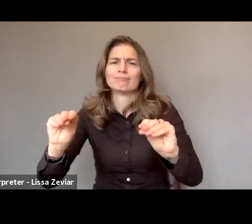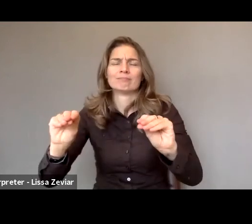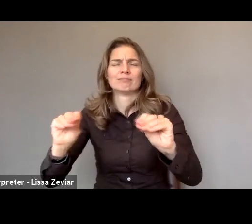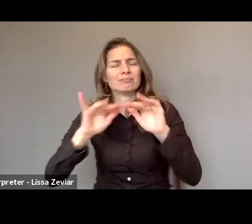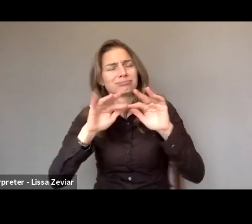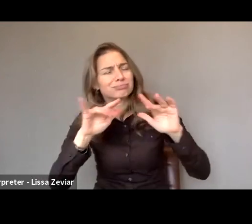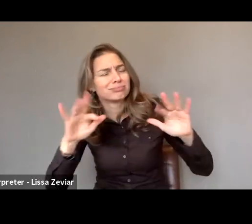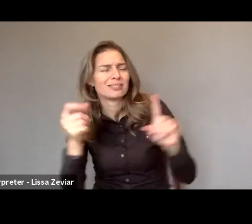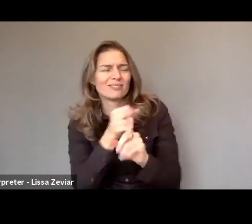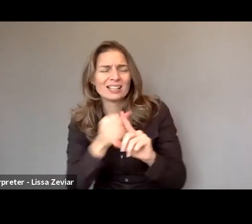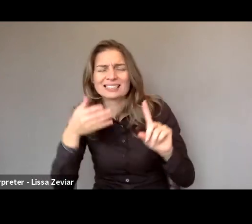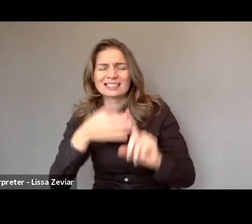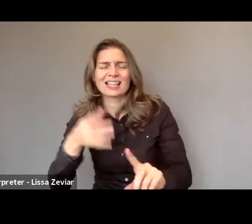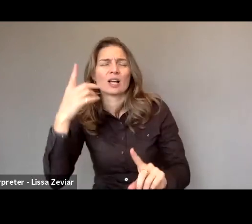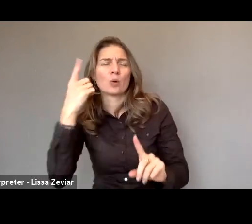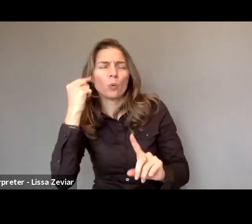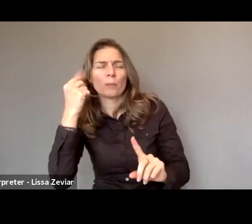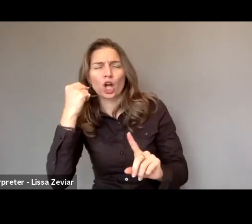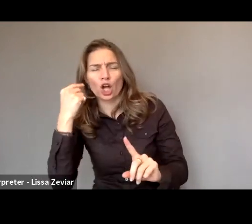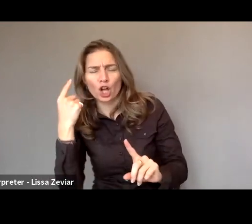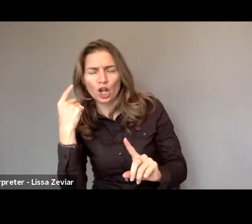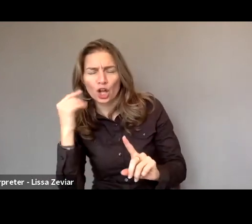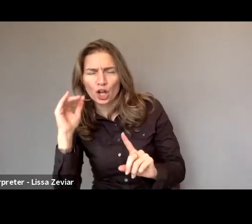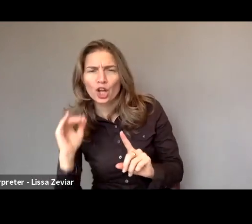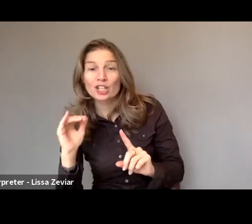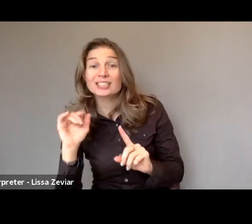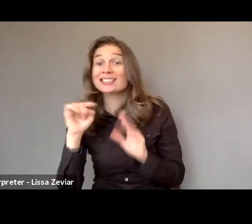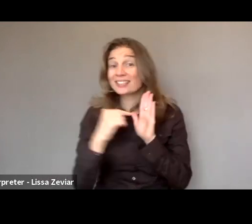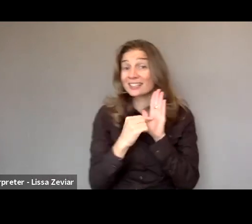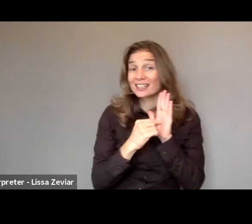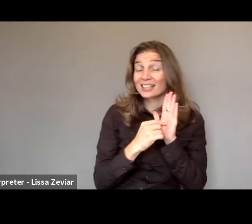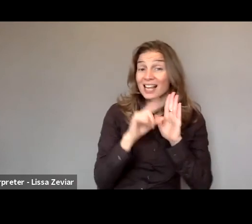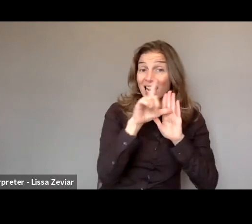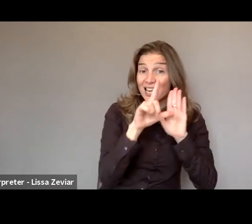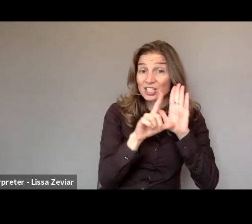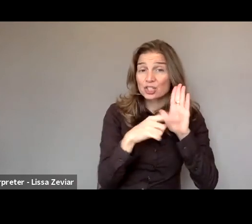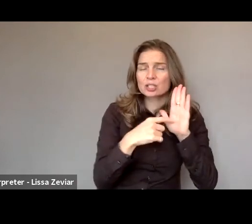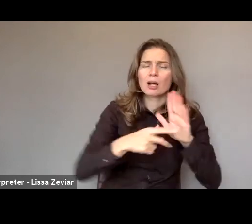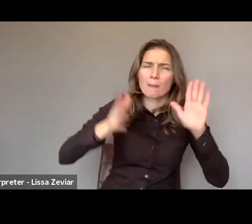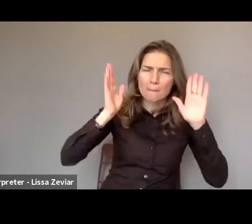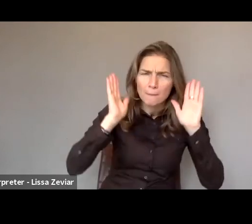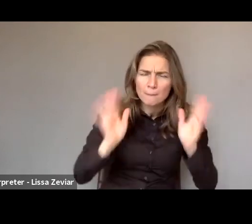Of course this legislation needs to have specific provisions to ensure